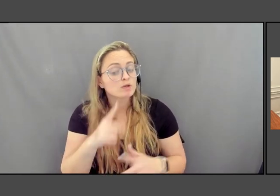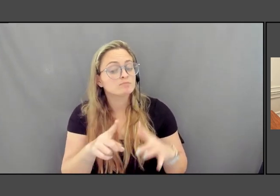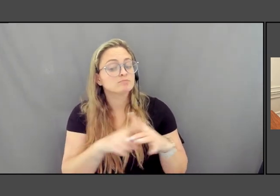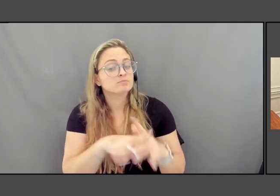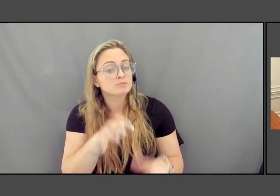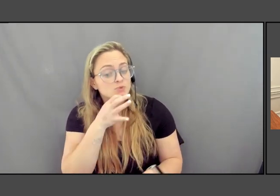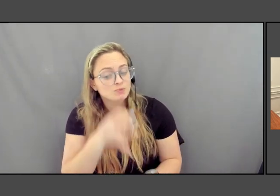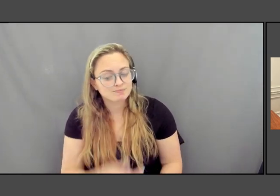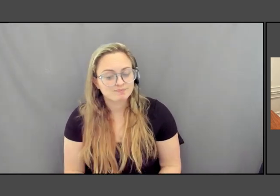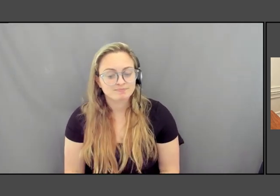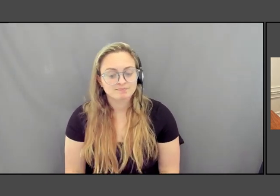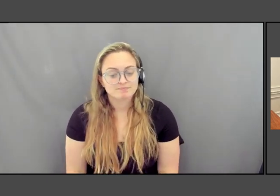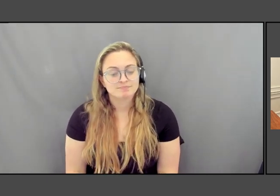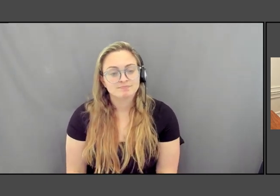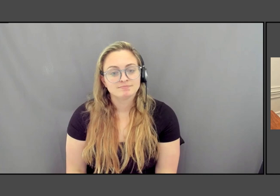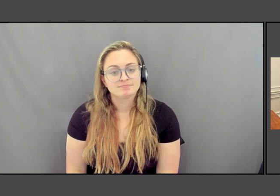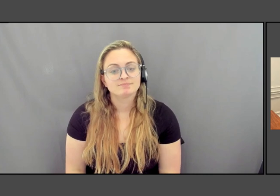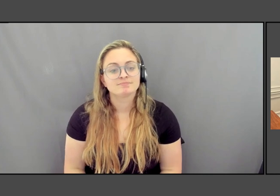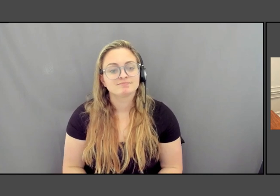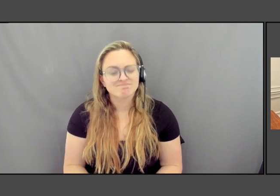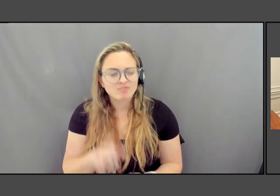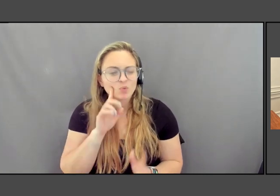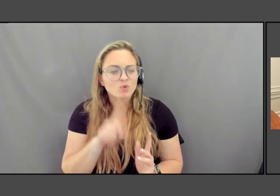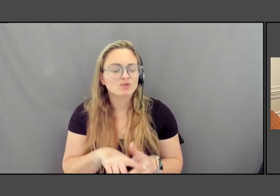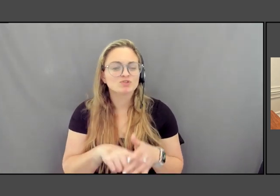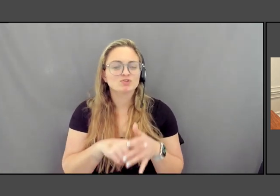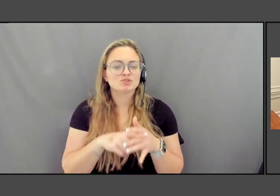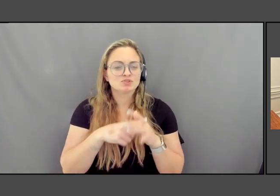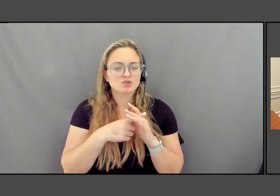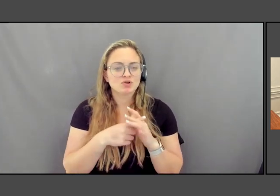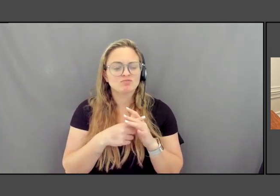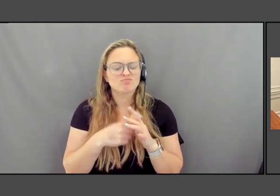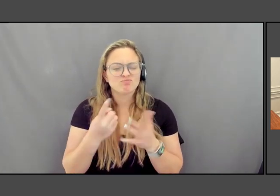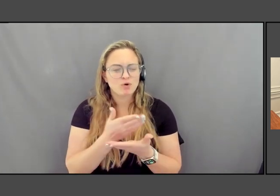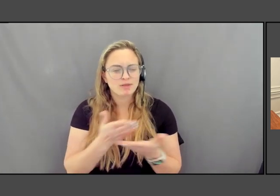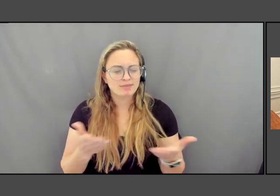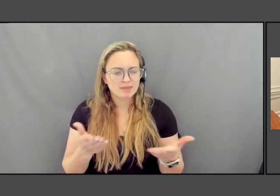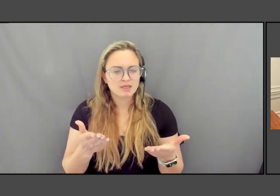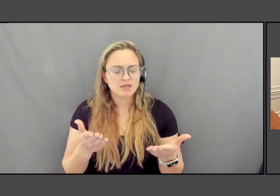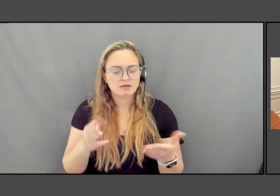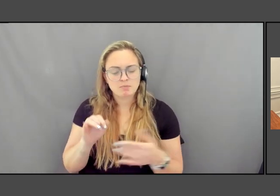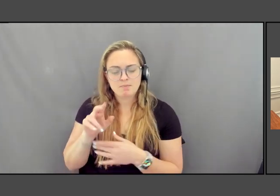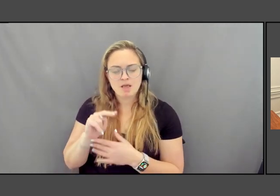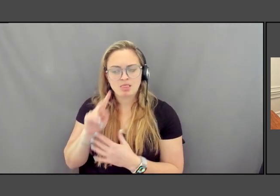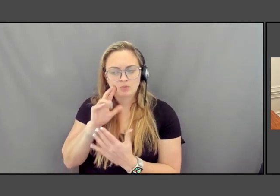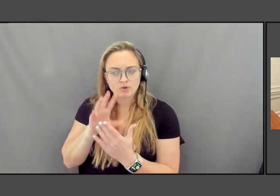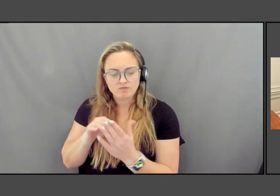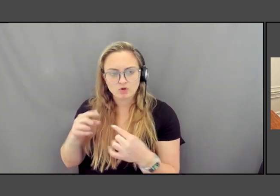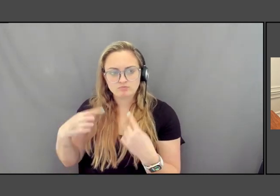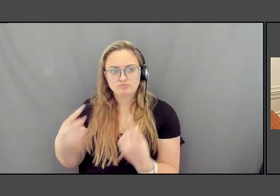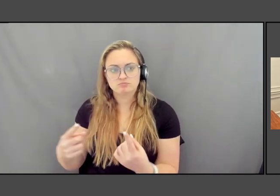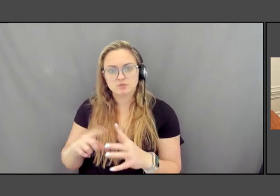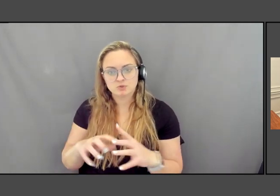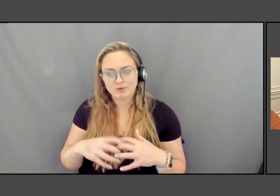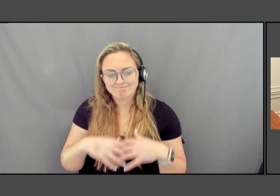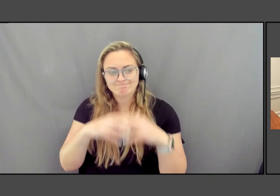and will begin with one of the things that we at Mellon have learned since we launched our monuments project four years ago